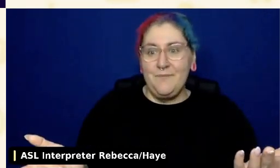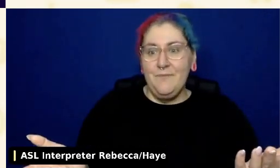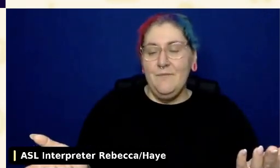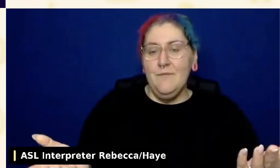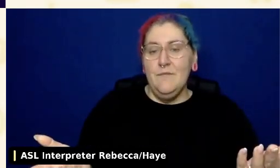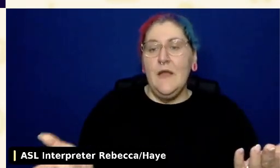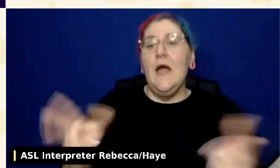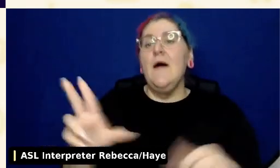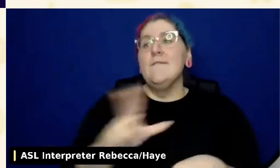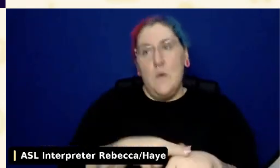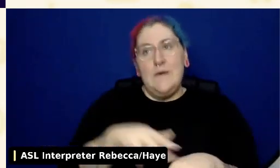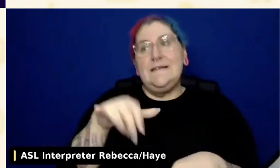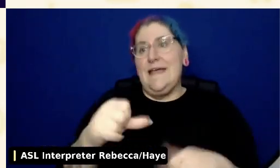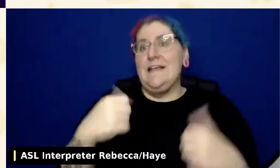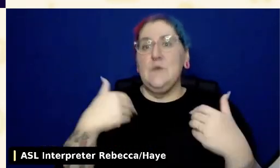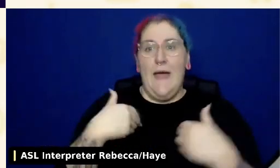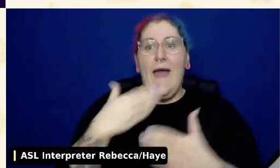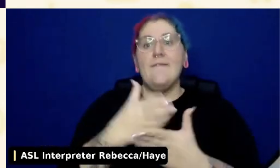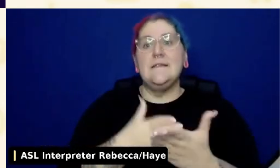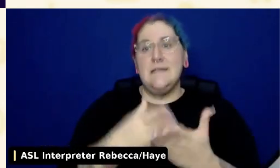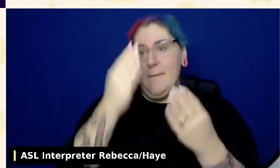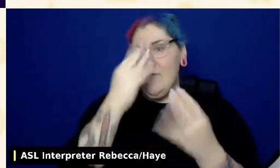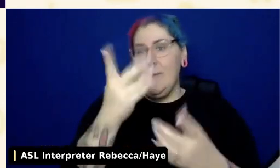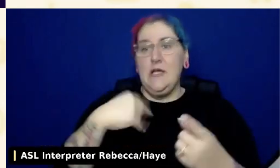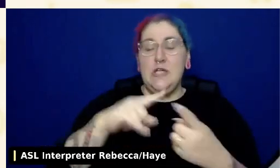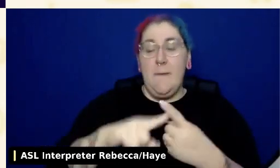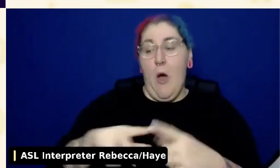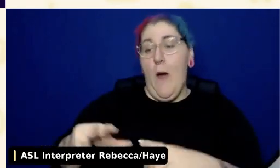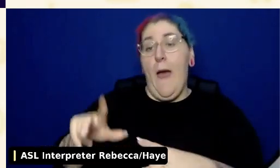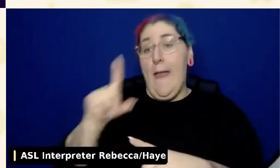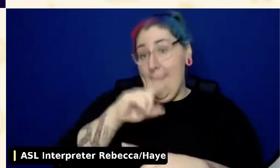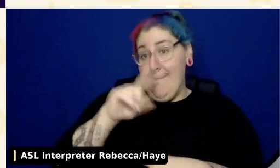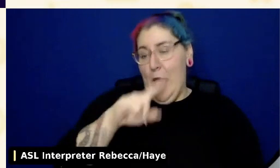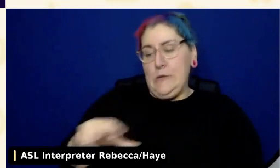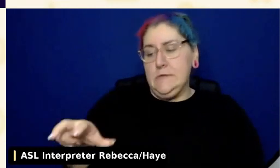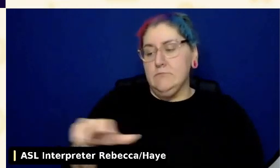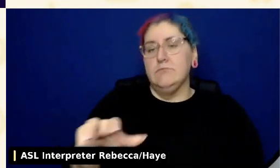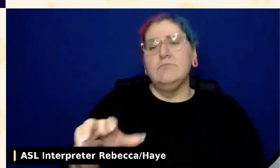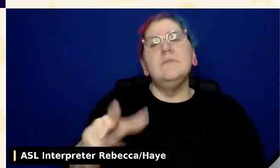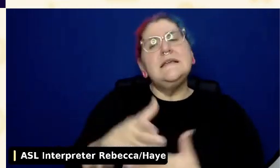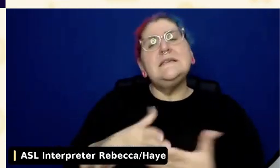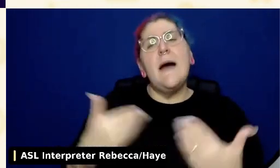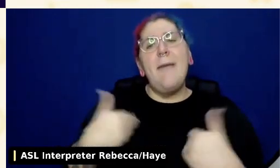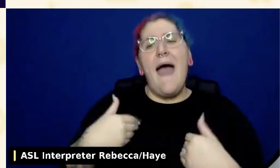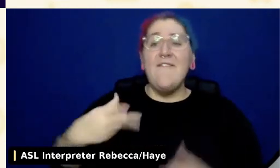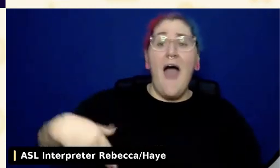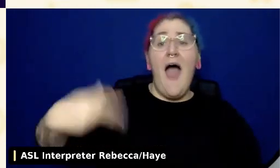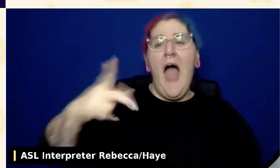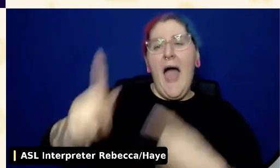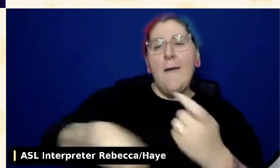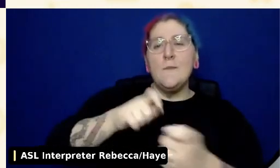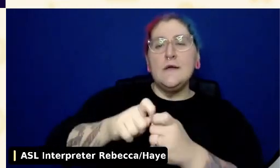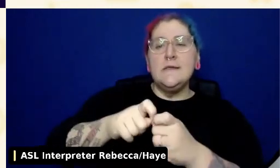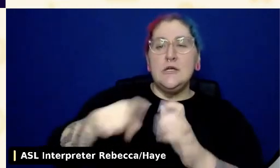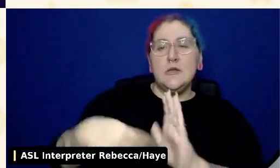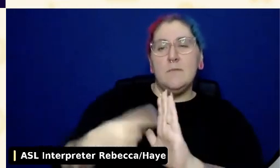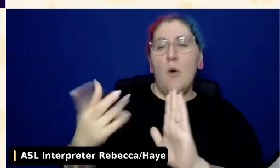A lot of standard mice have a high precision mode that slows travel and makes it easier to target objects. Assistive technology includes a wide variety